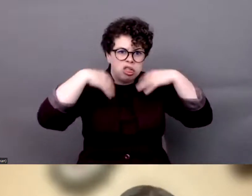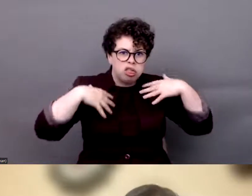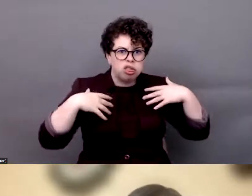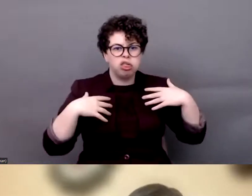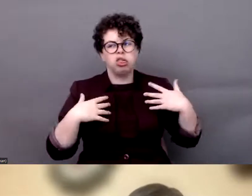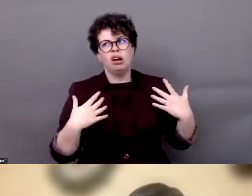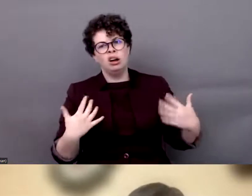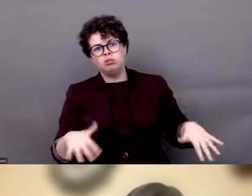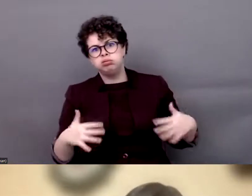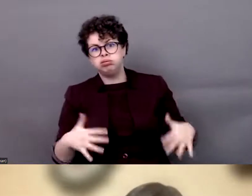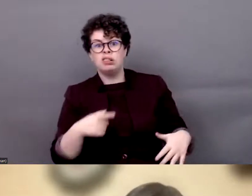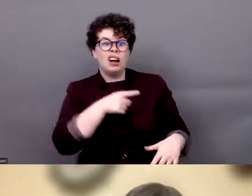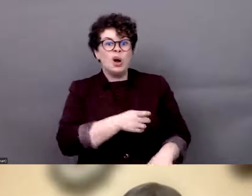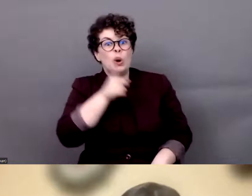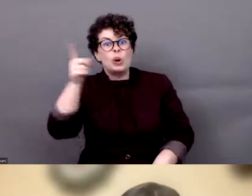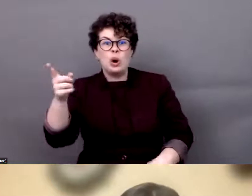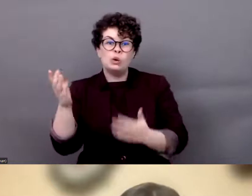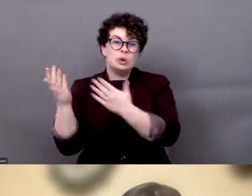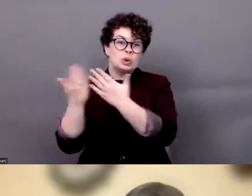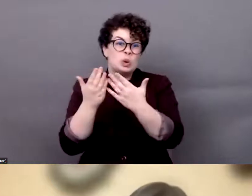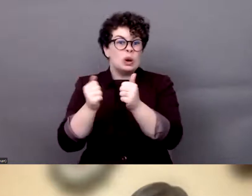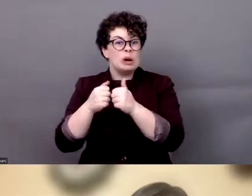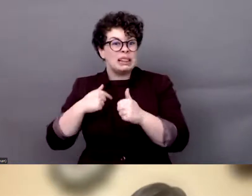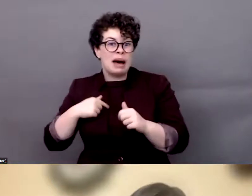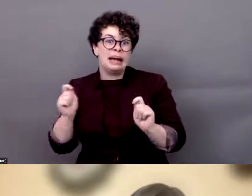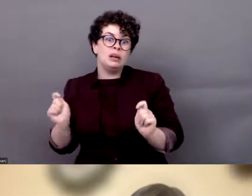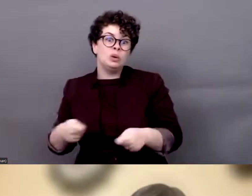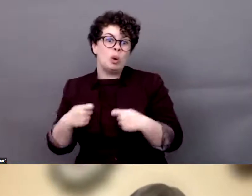be in regular schools. So our movement